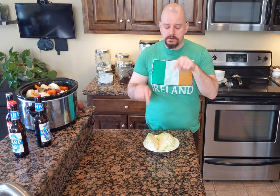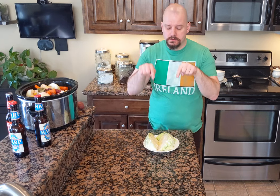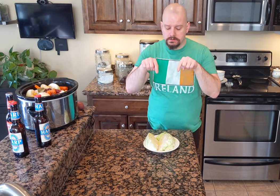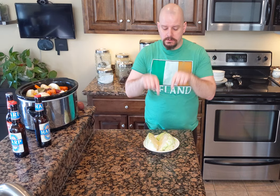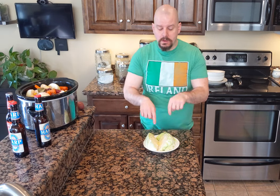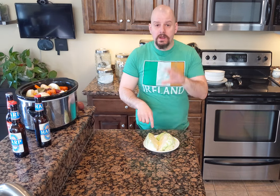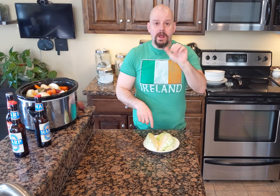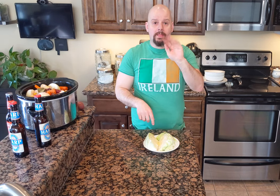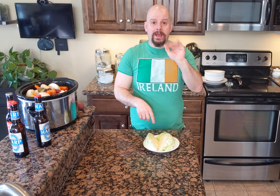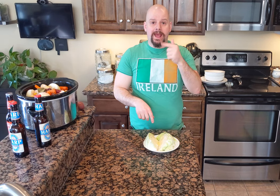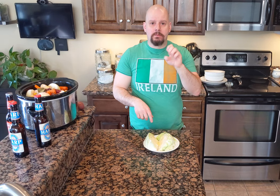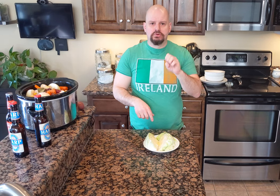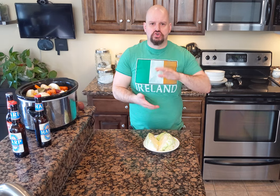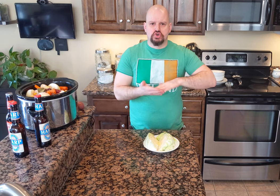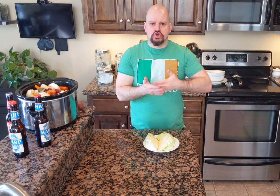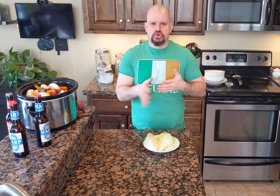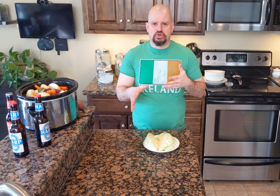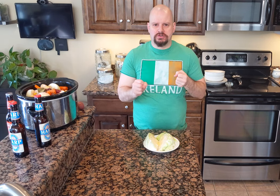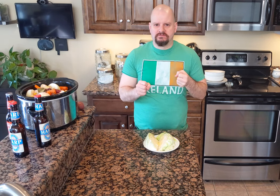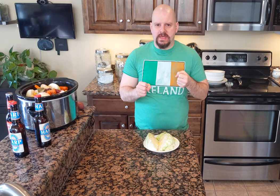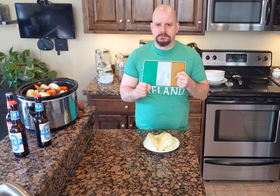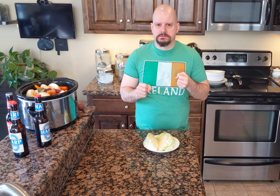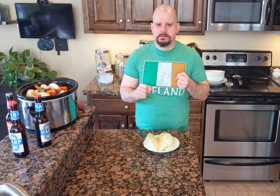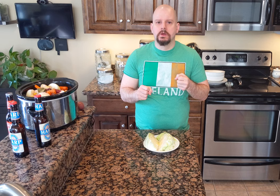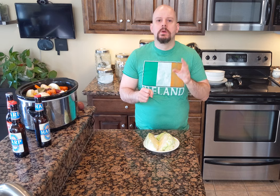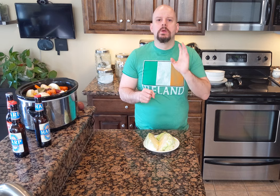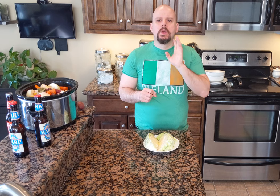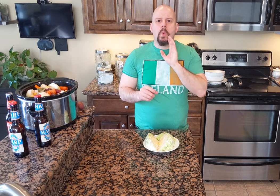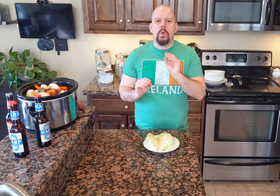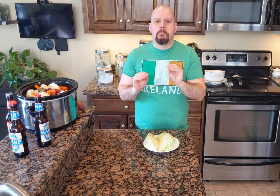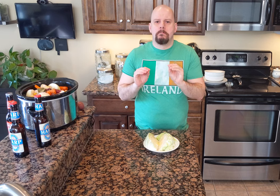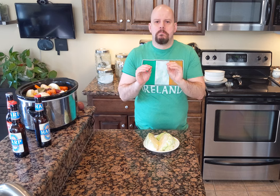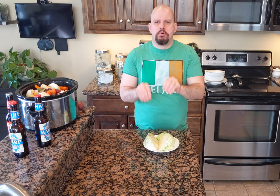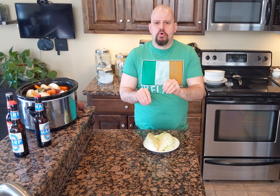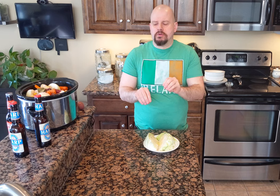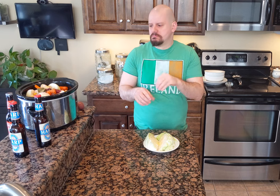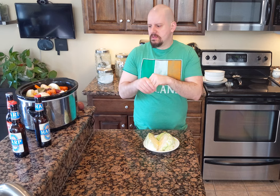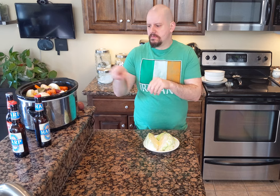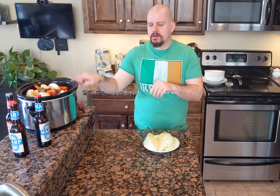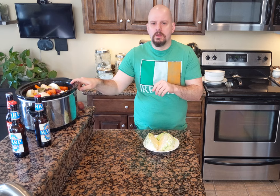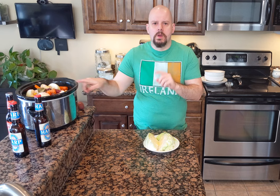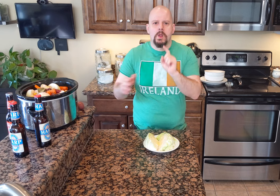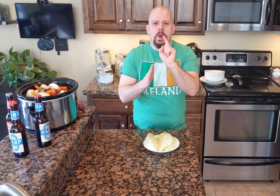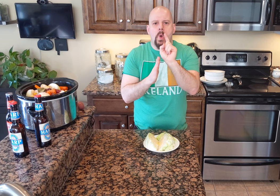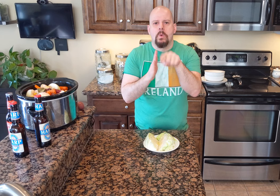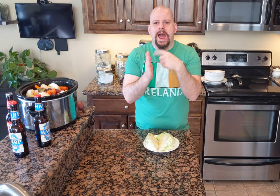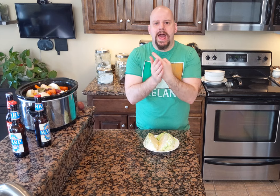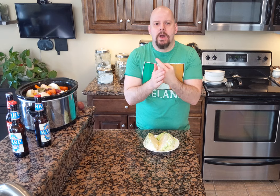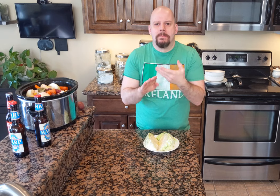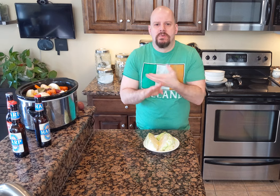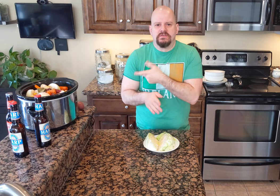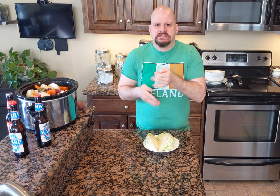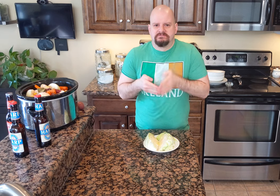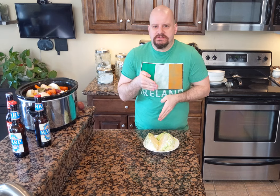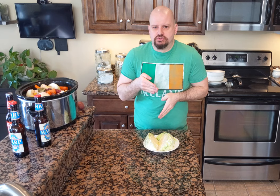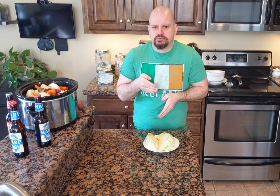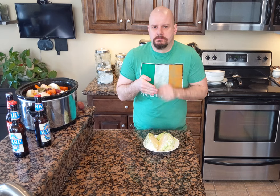You know that cabbages cook fast, so I will put it in one hour before it completes.